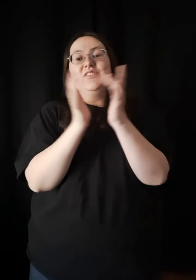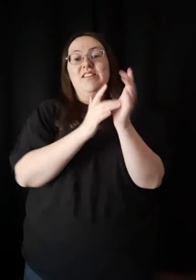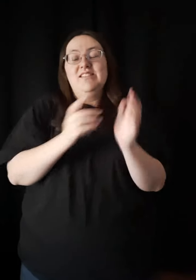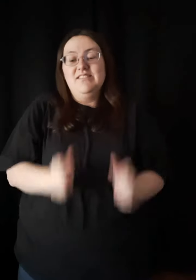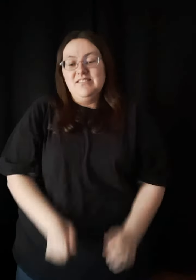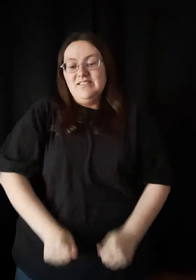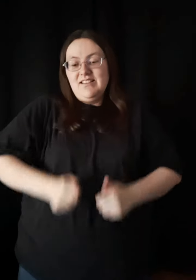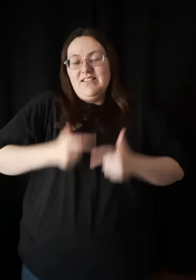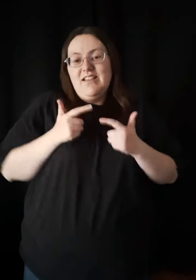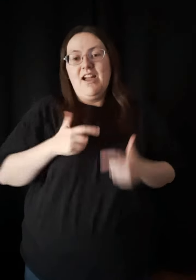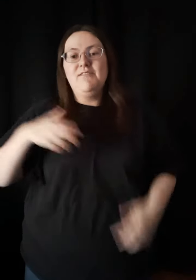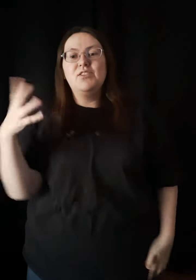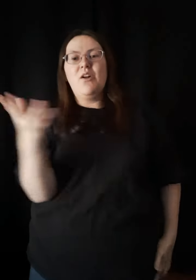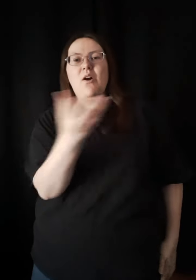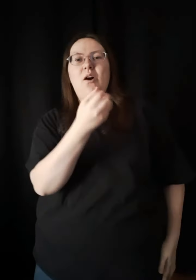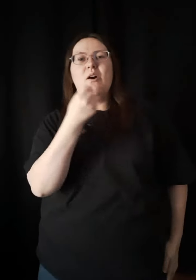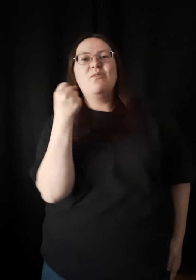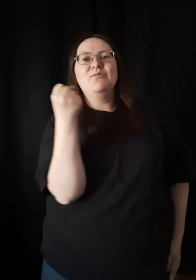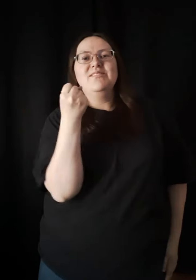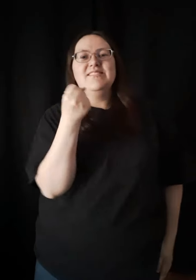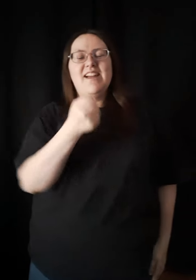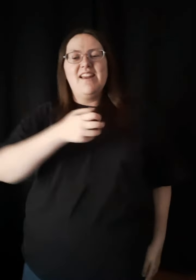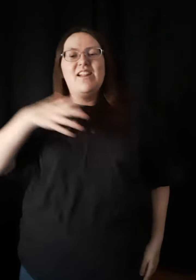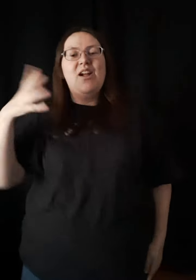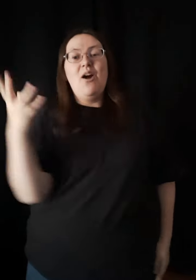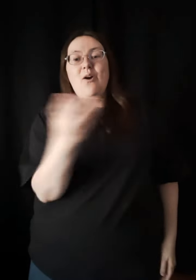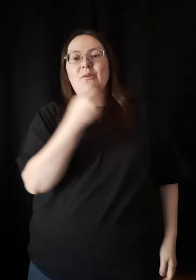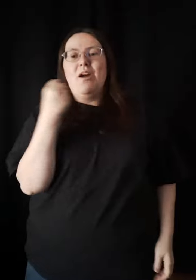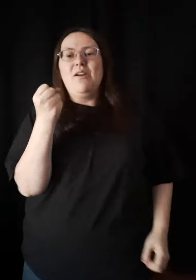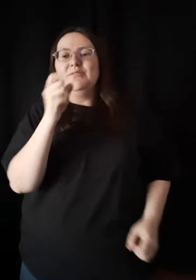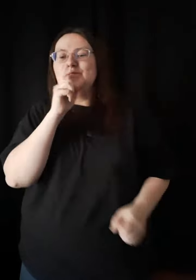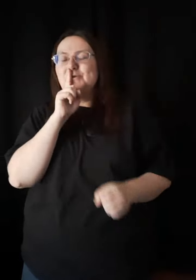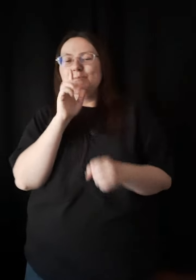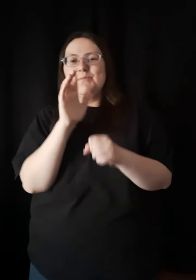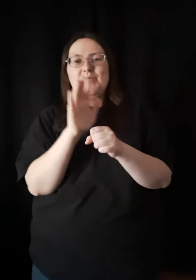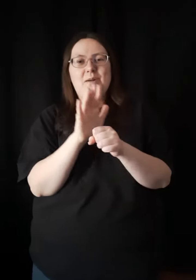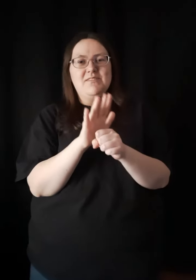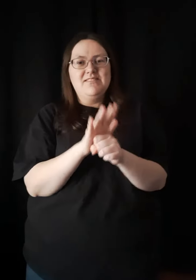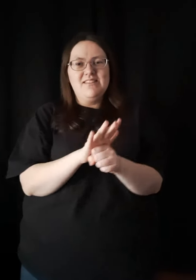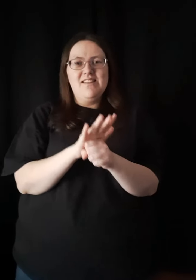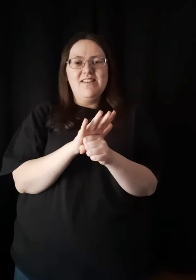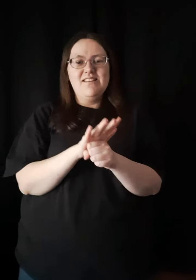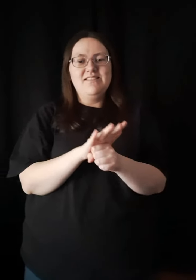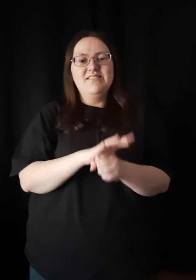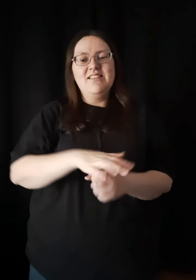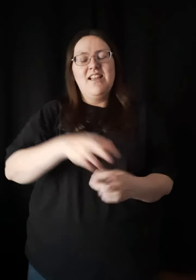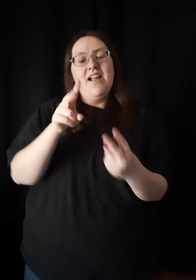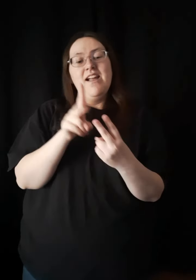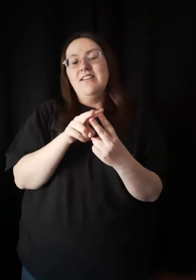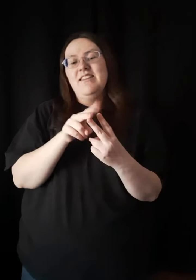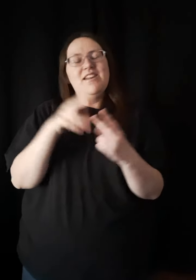Jesus is alive so hold tight Hold on to the promises